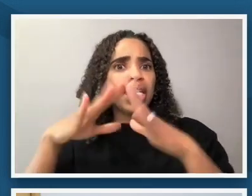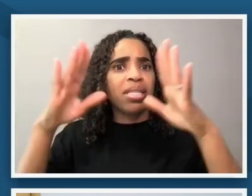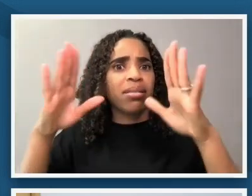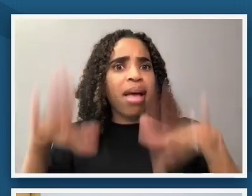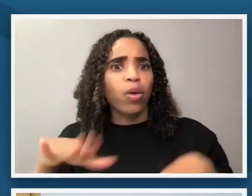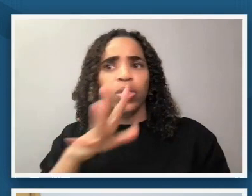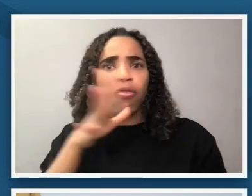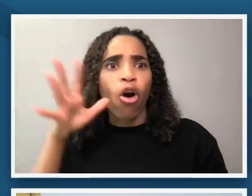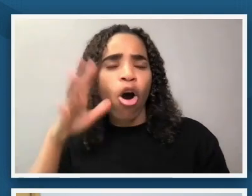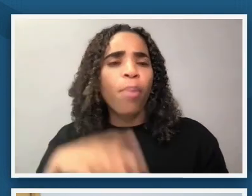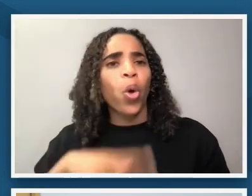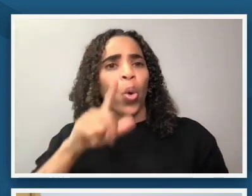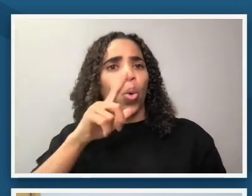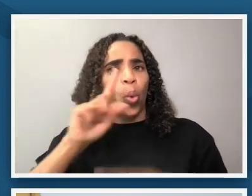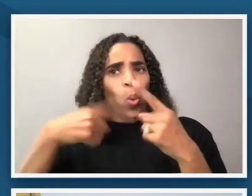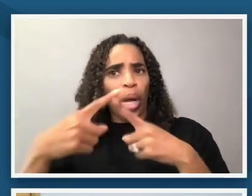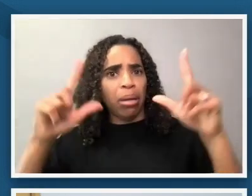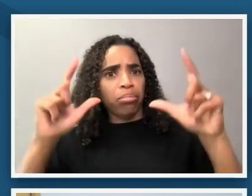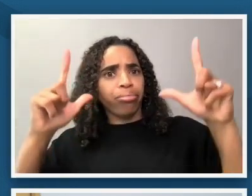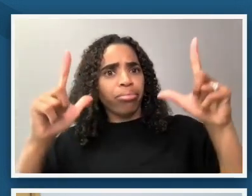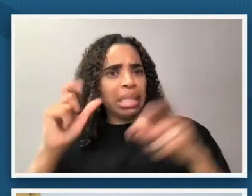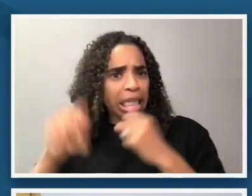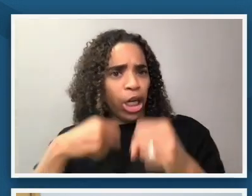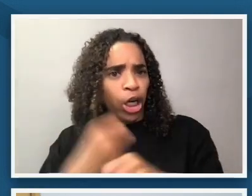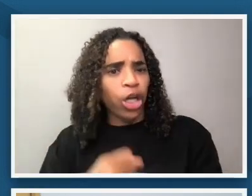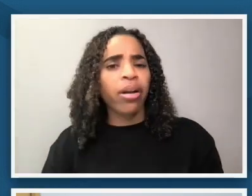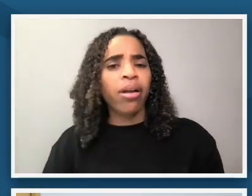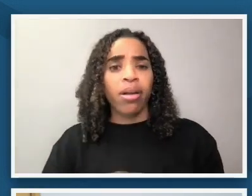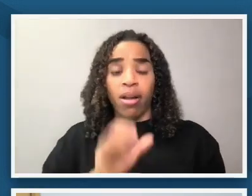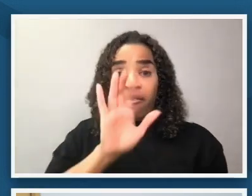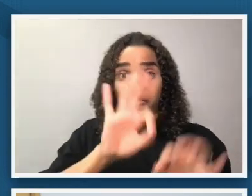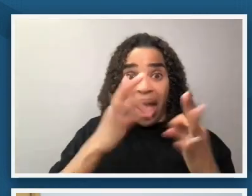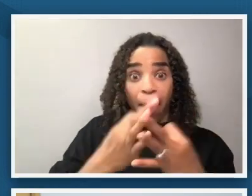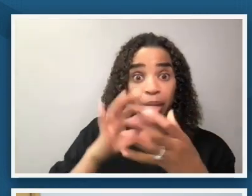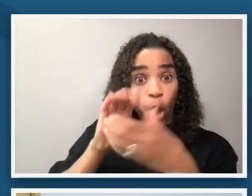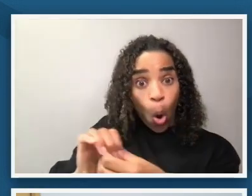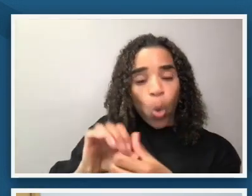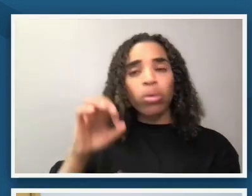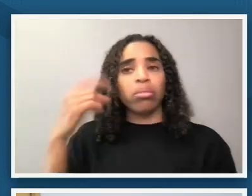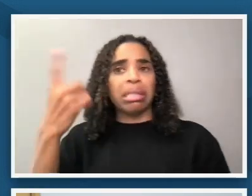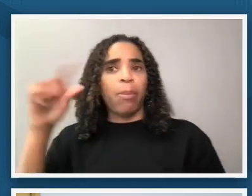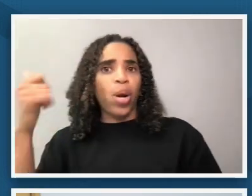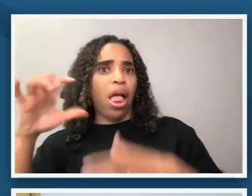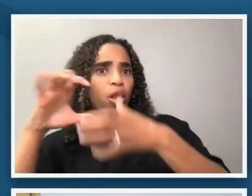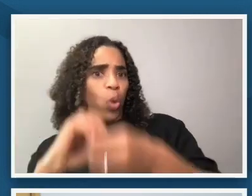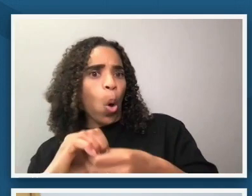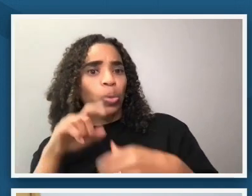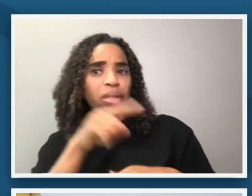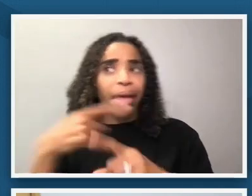is this their property or is it owned by